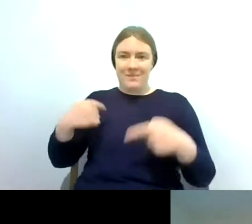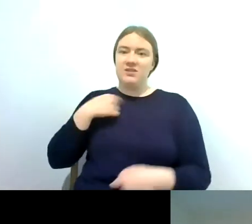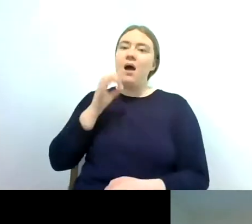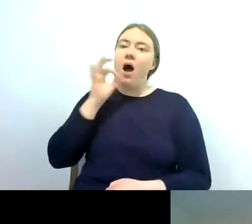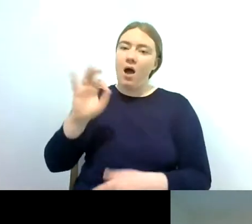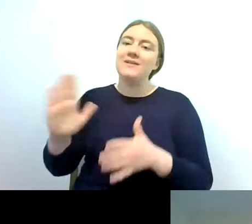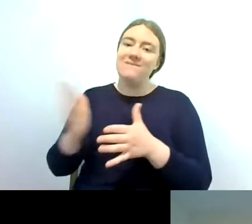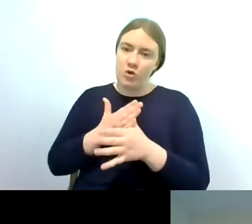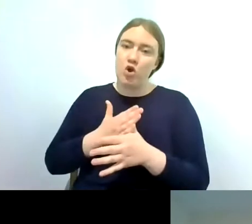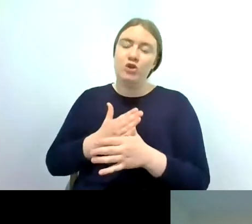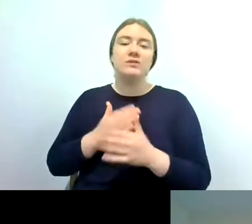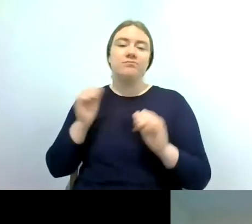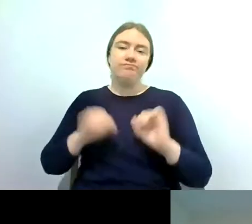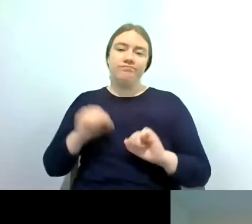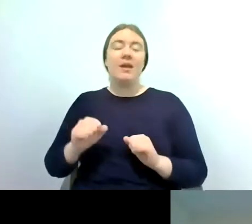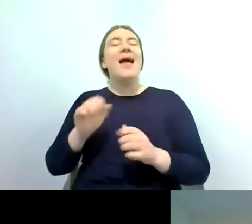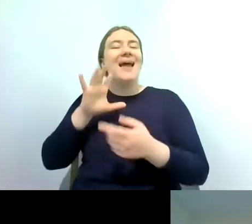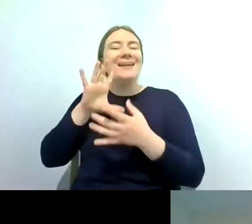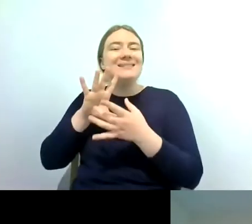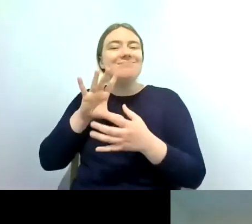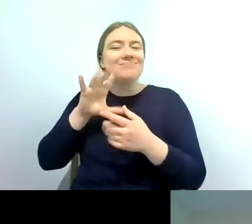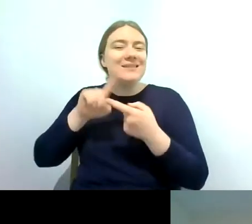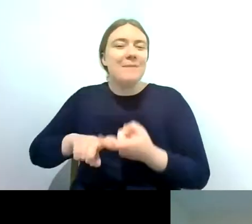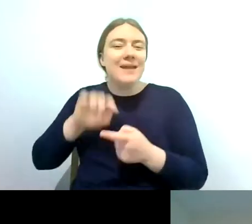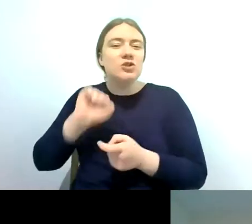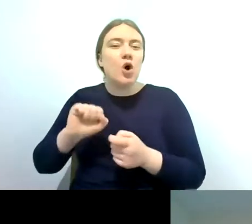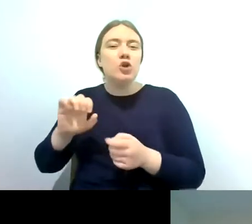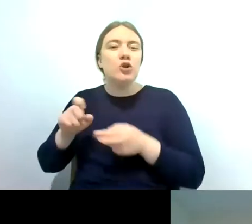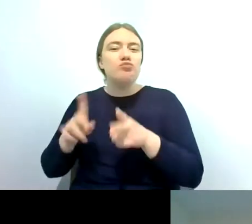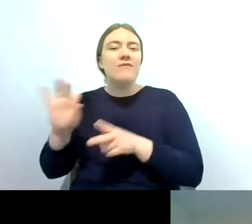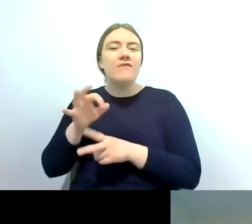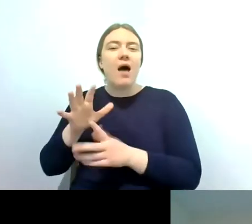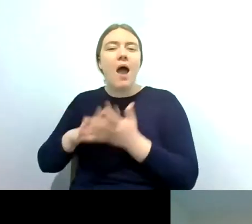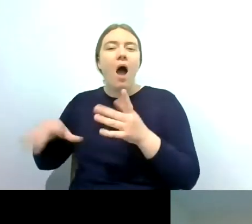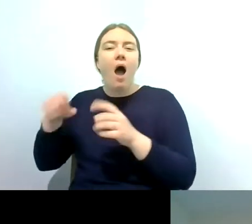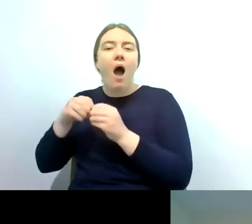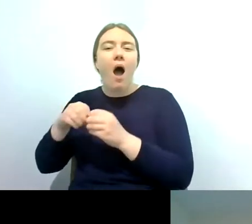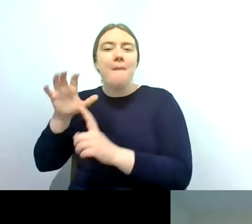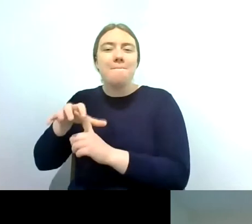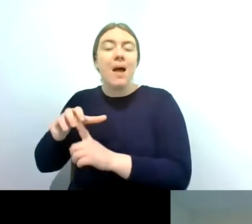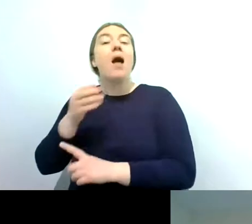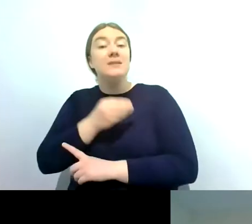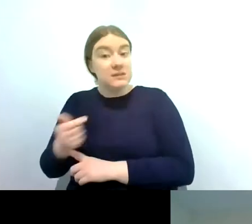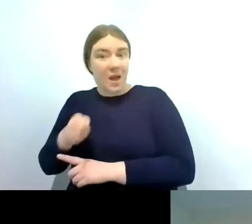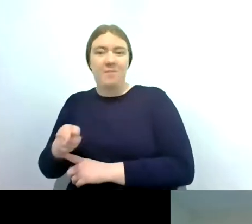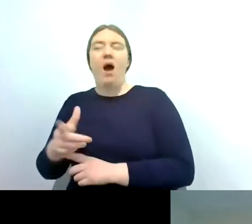fly hub so some riverfly hubs will um already know who the landowner is and they may already have um